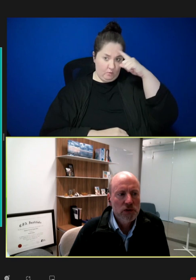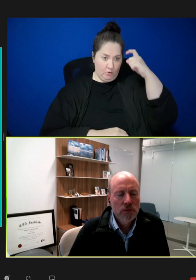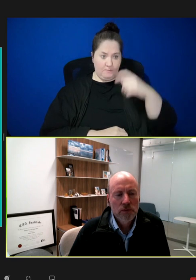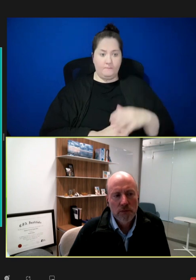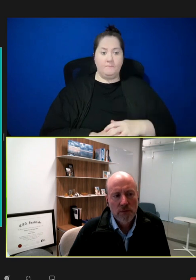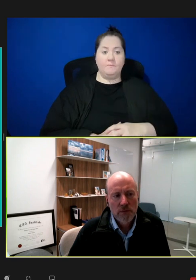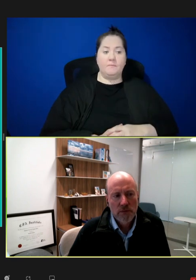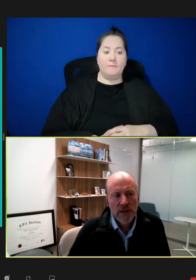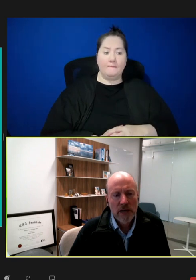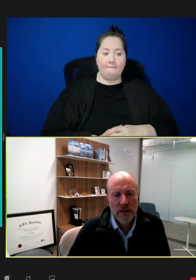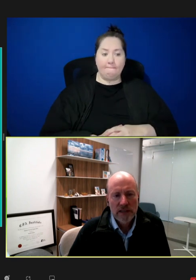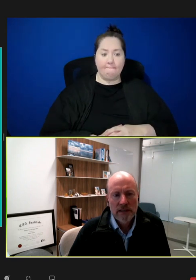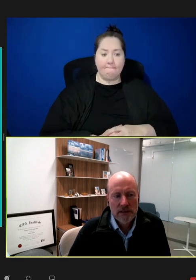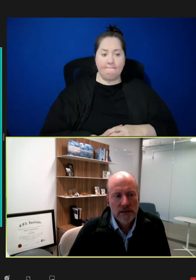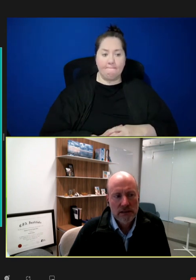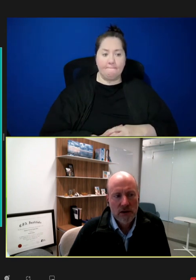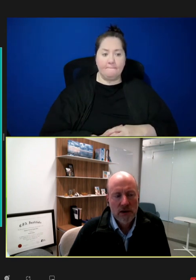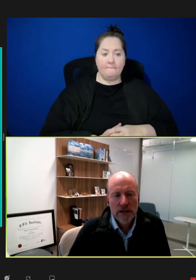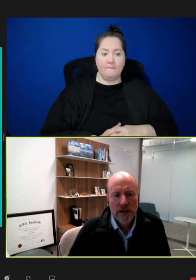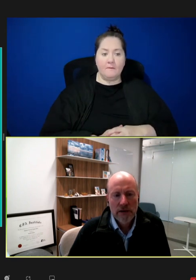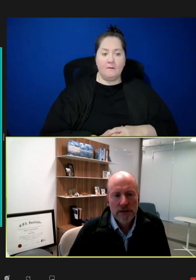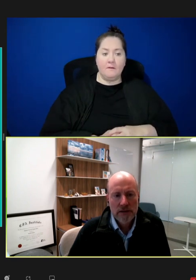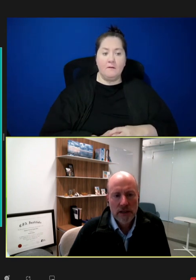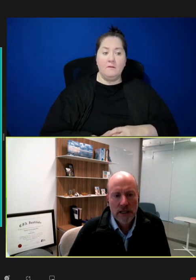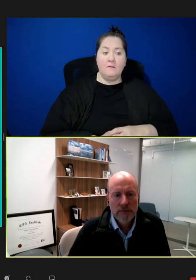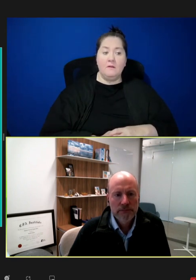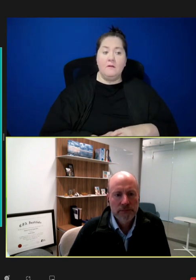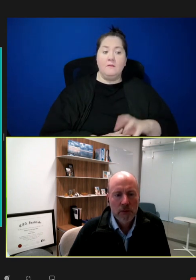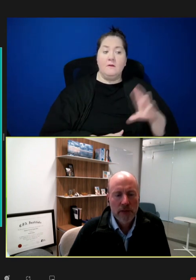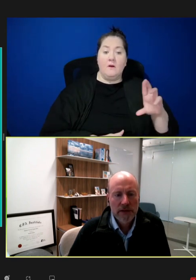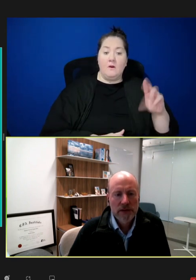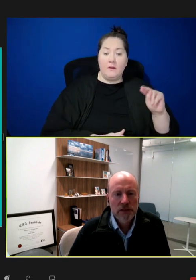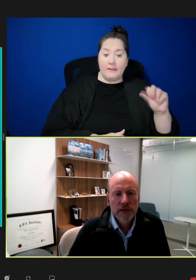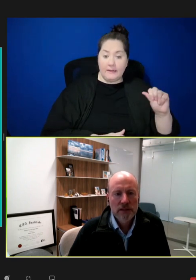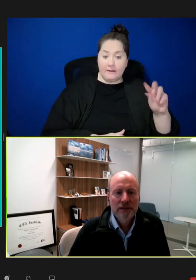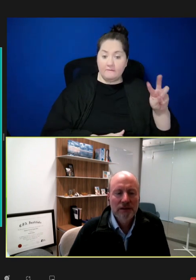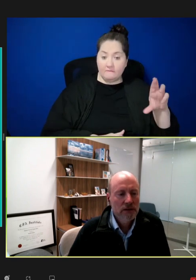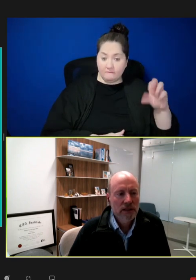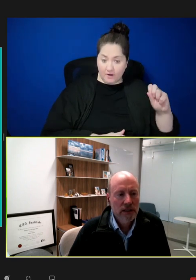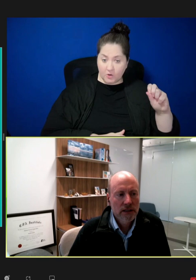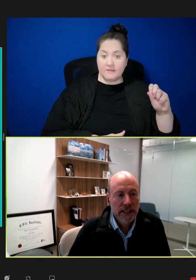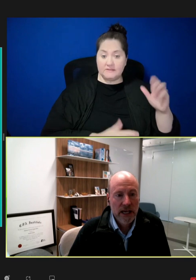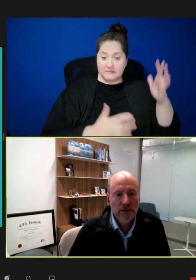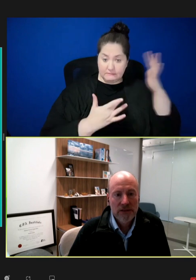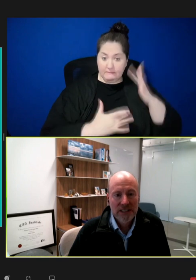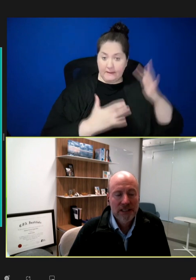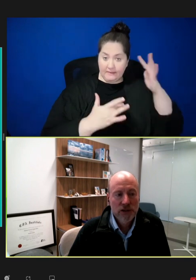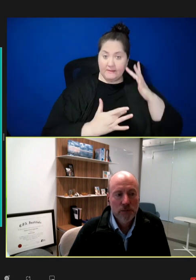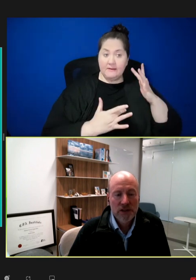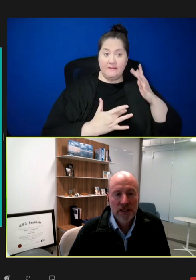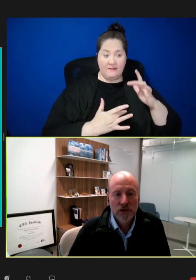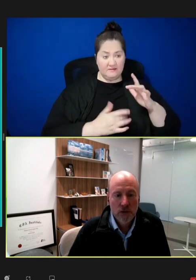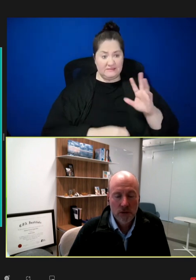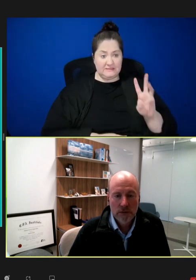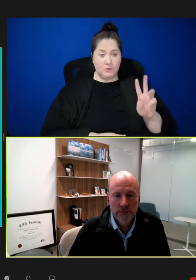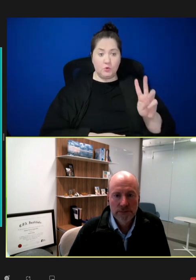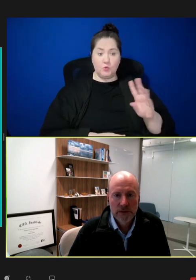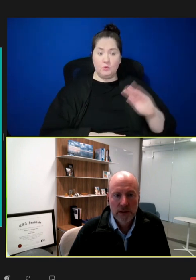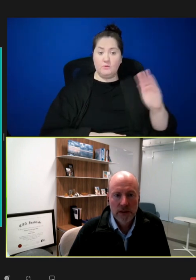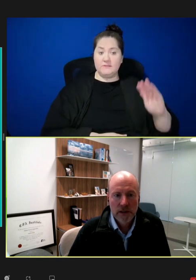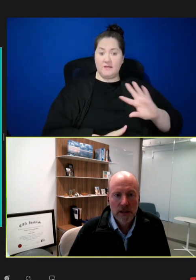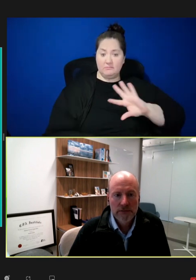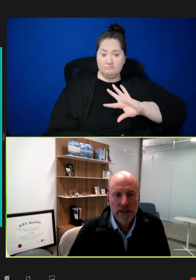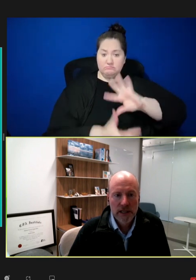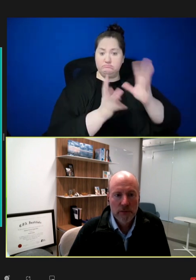So, that makes this RNA virus pathogen space account for 62 percent total of the entire